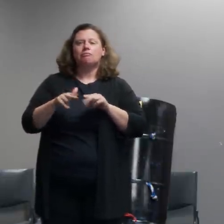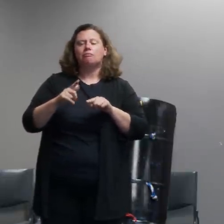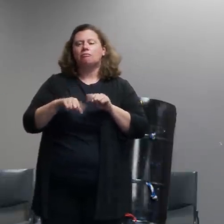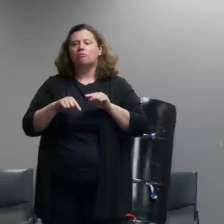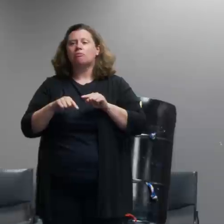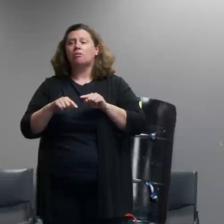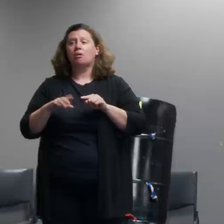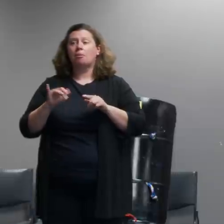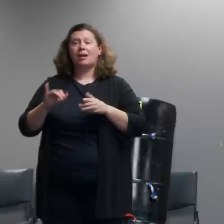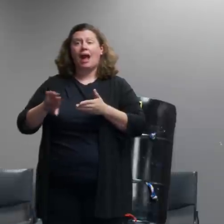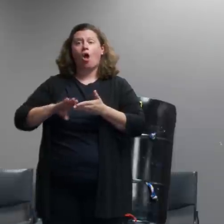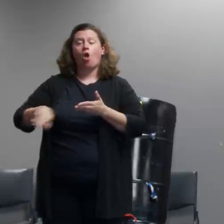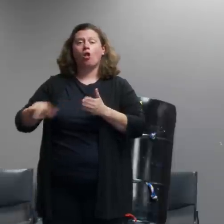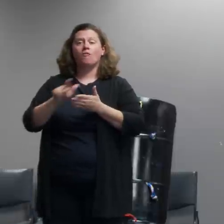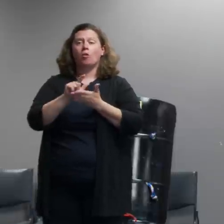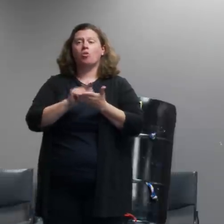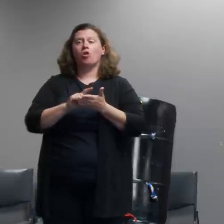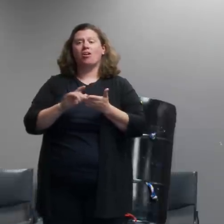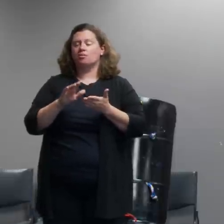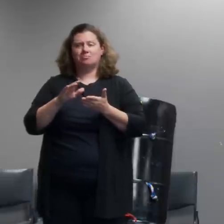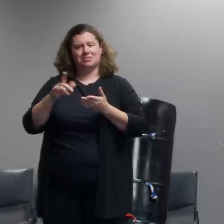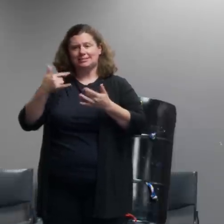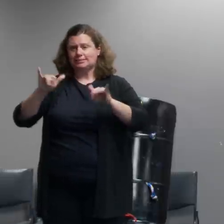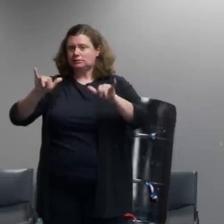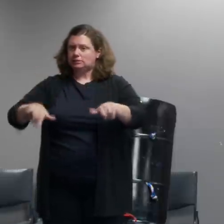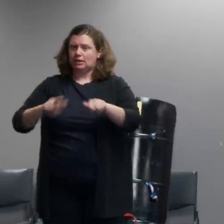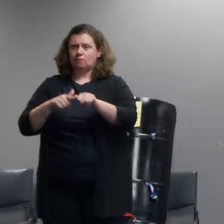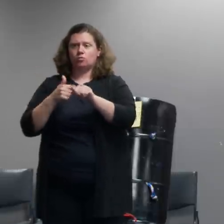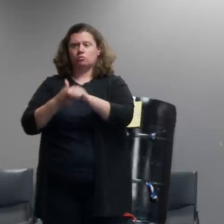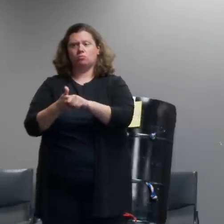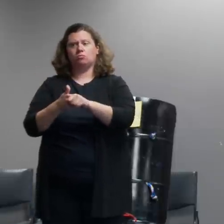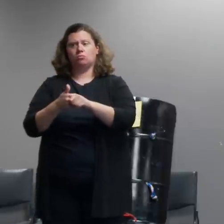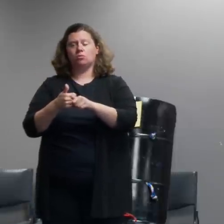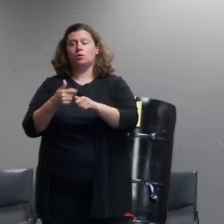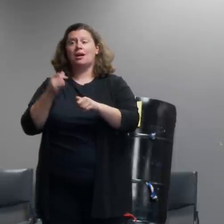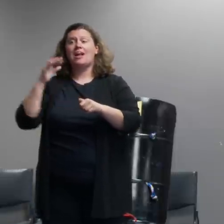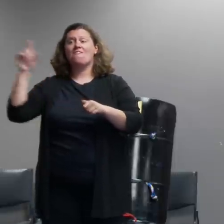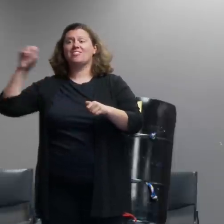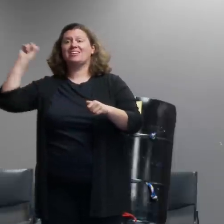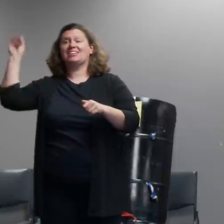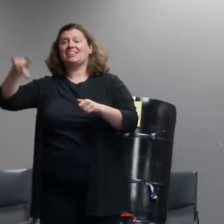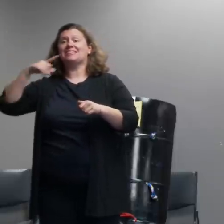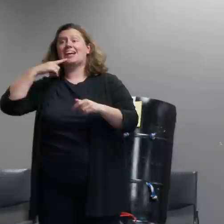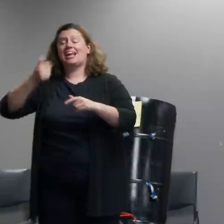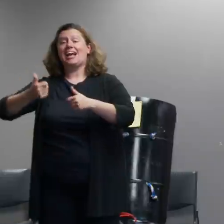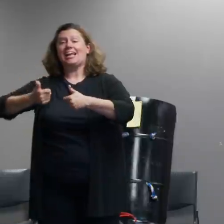that says that people have to leave an area when lawfully ordered to do so